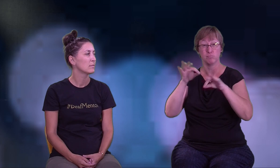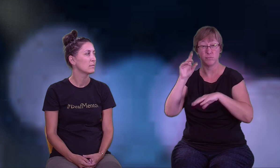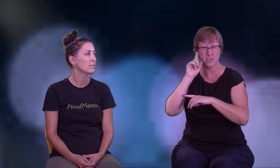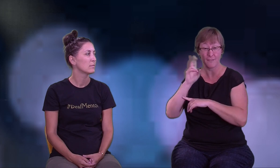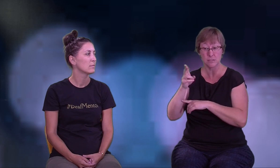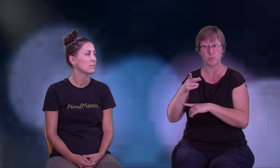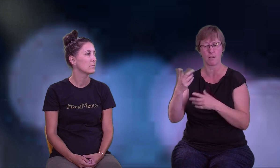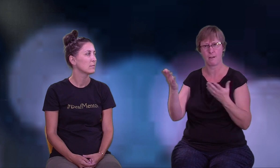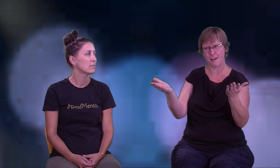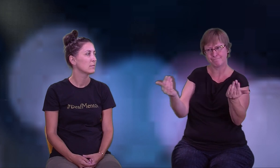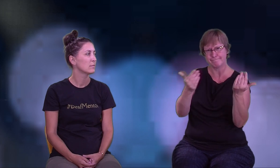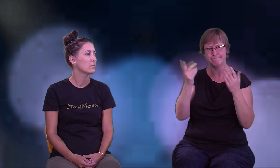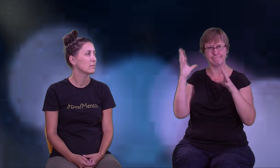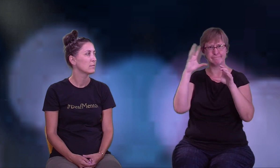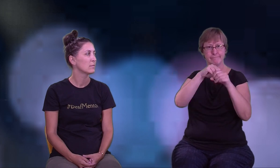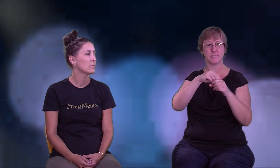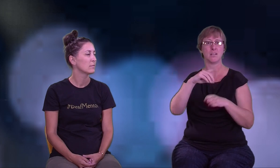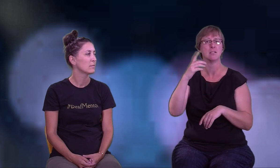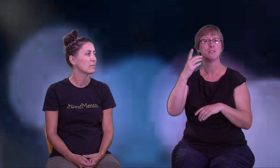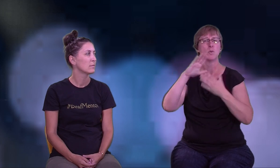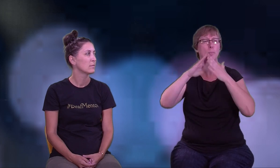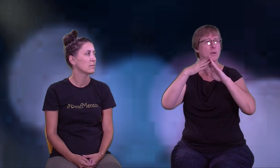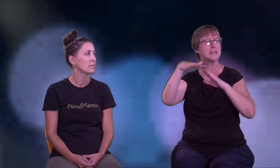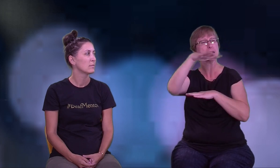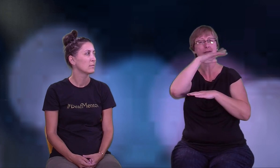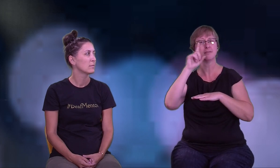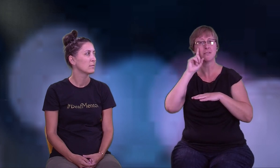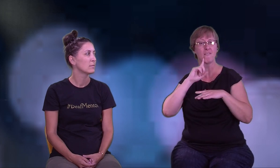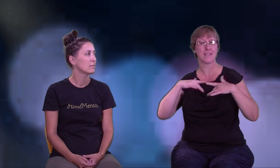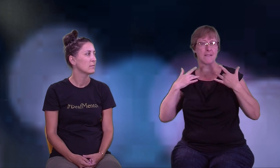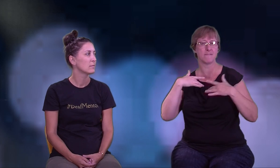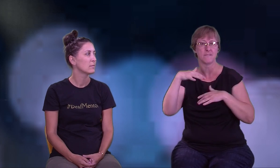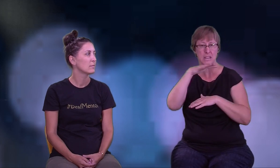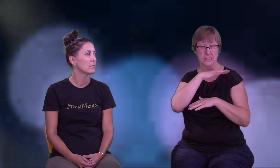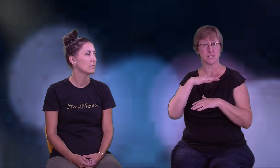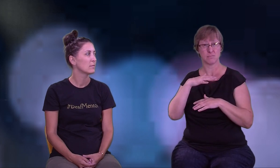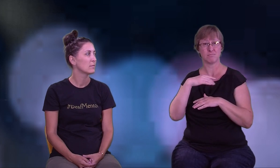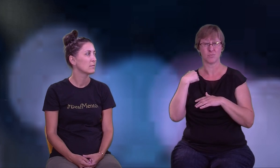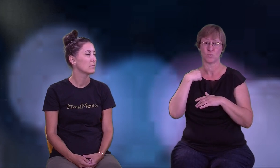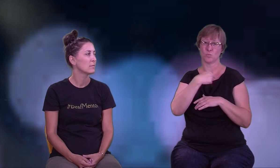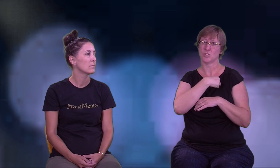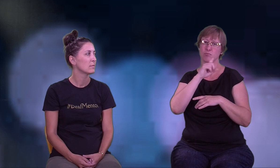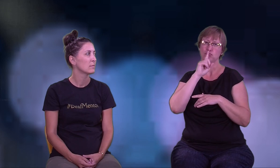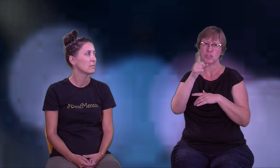and we also guide the families to become a part of the larger deaf community through different events and activities.